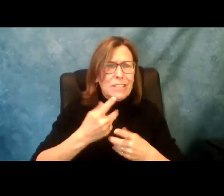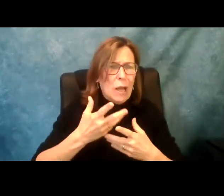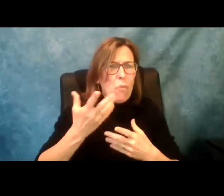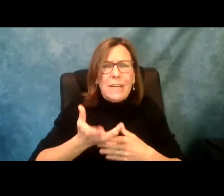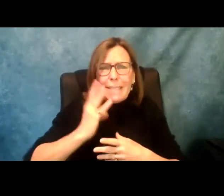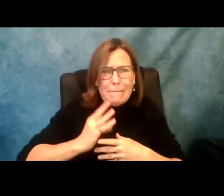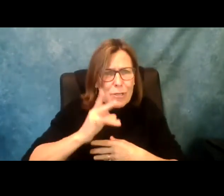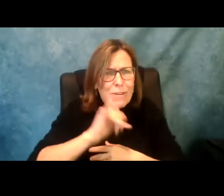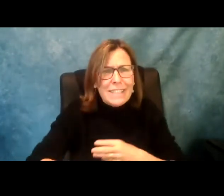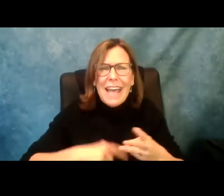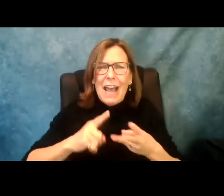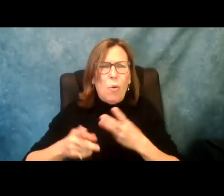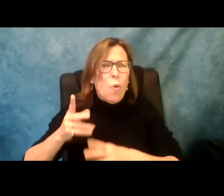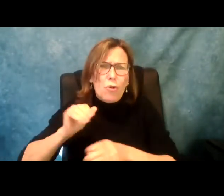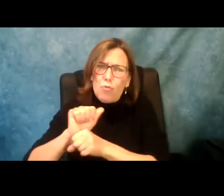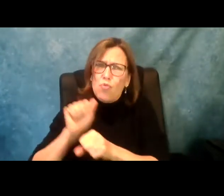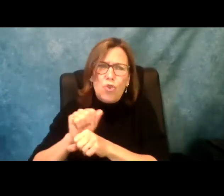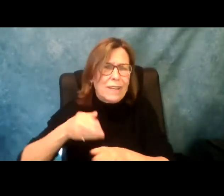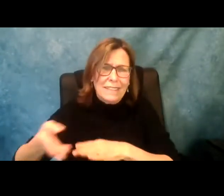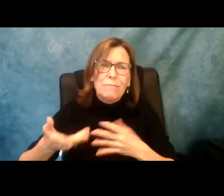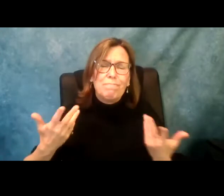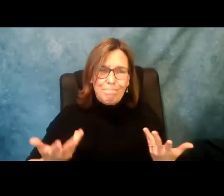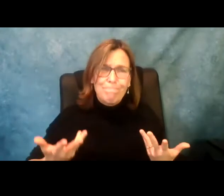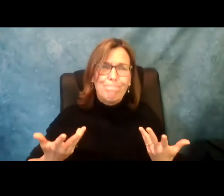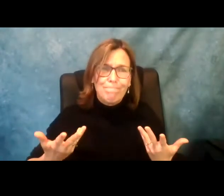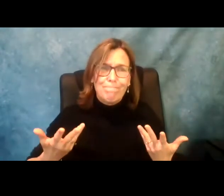whether through your personal experience, through loved ones